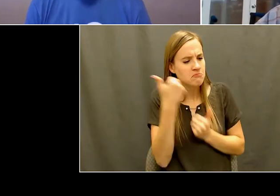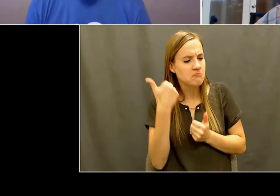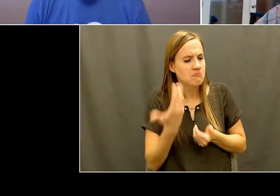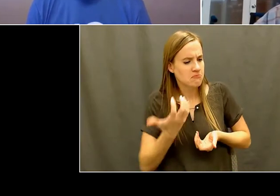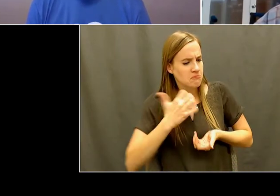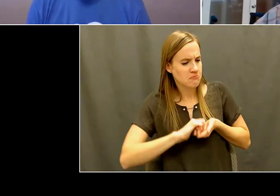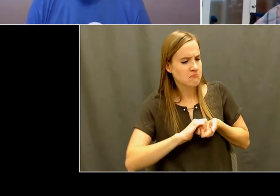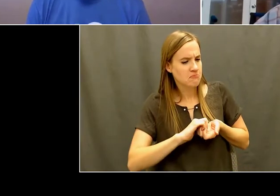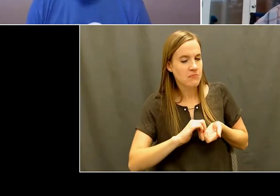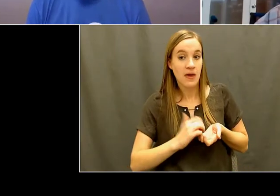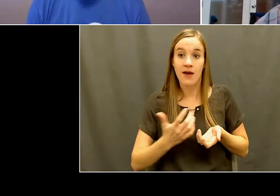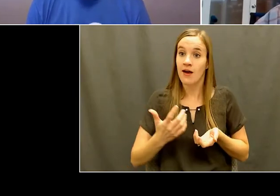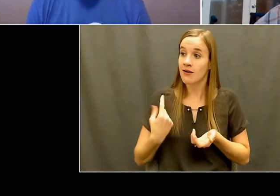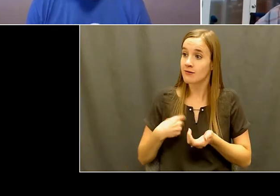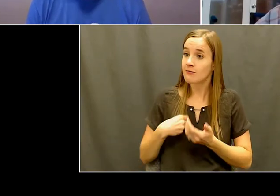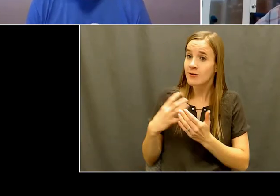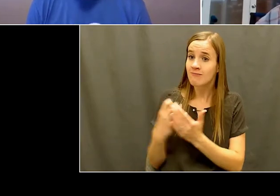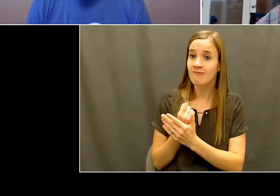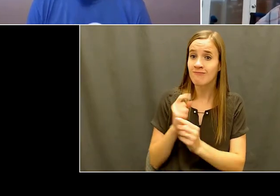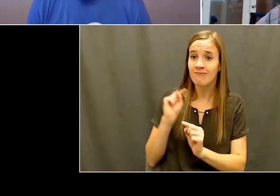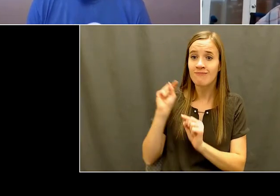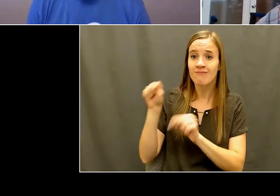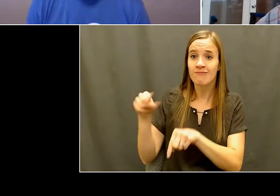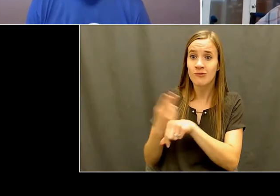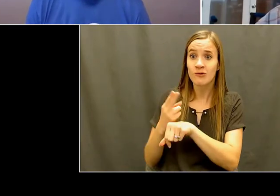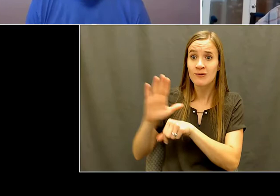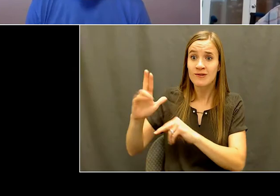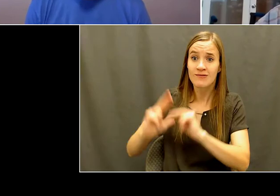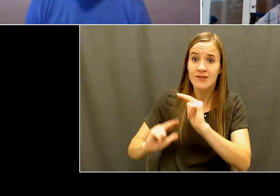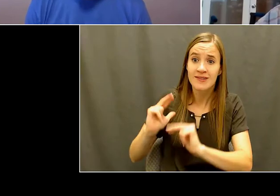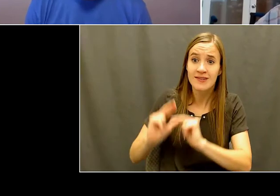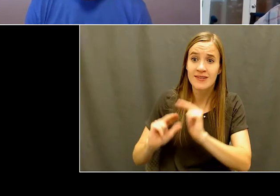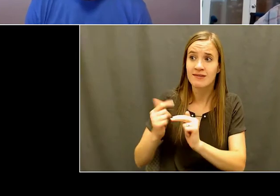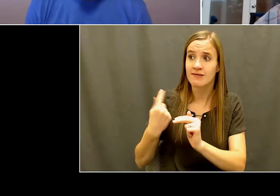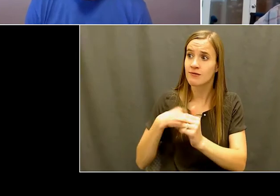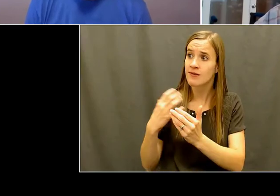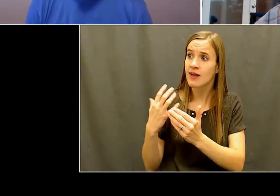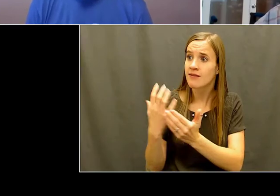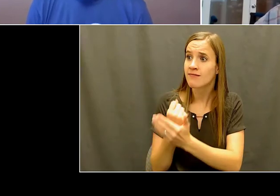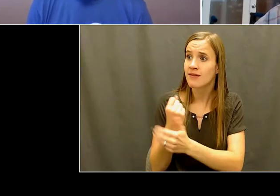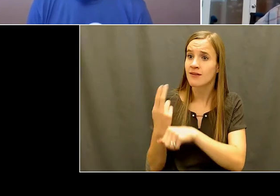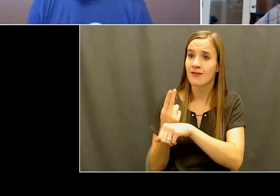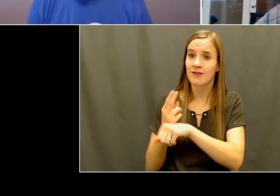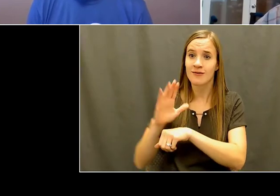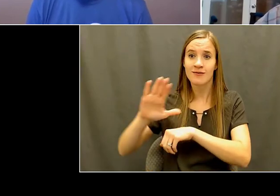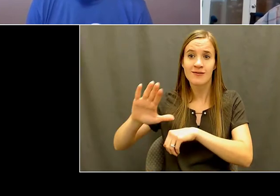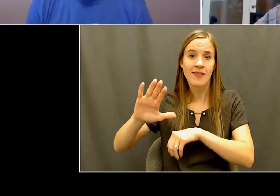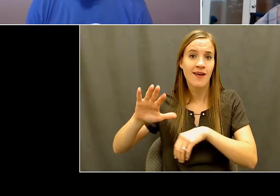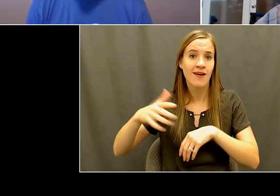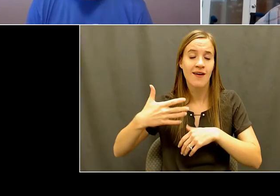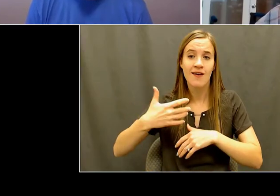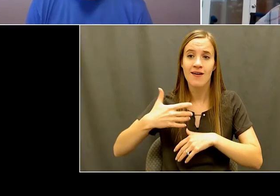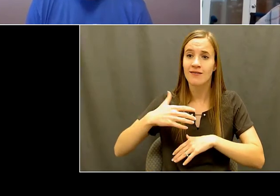run on tennis courts and swimming pools and basketball.